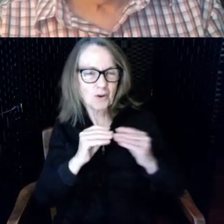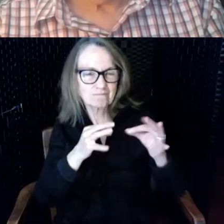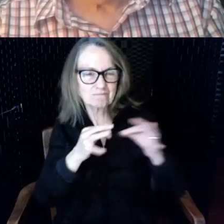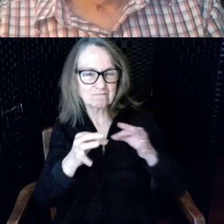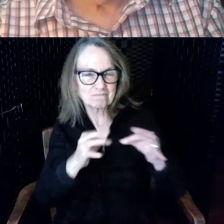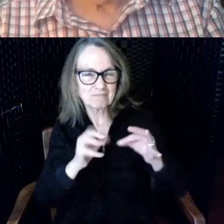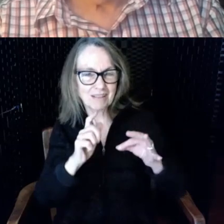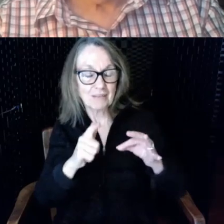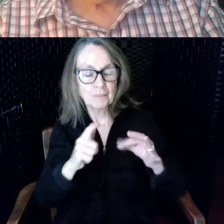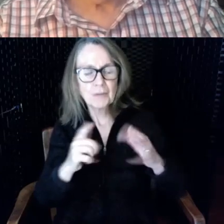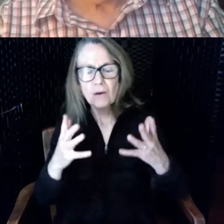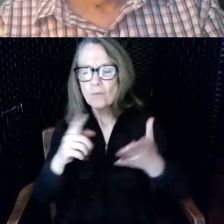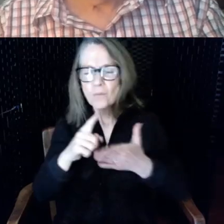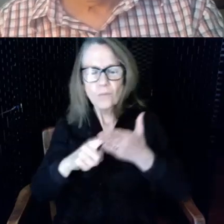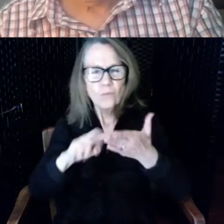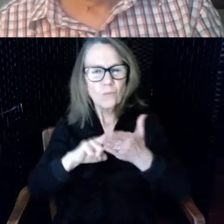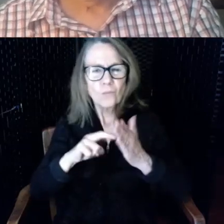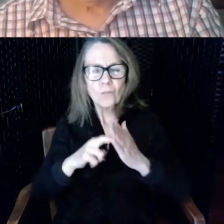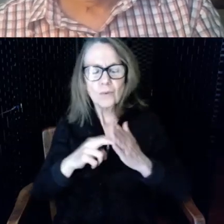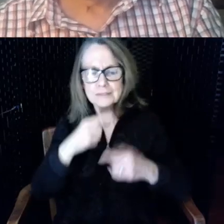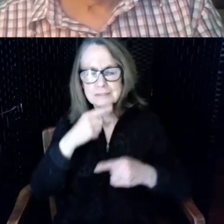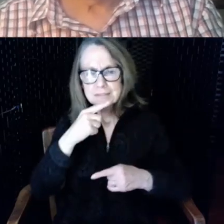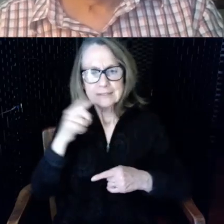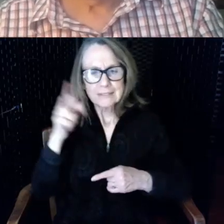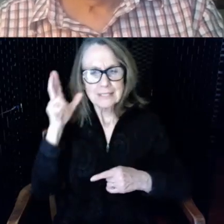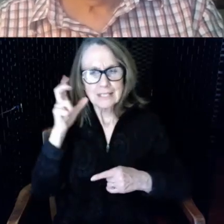hearing loop is and while why it's important